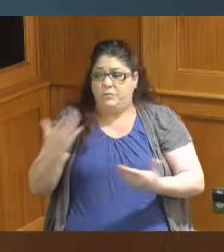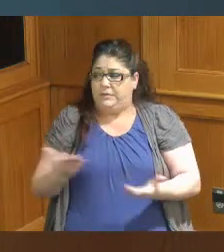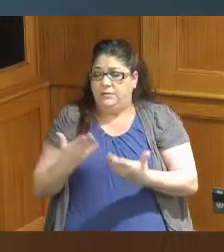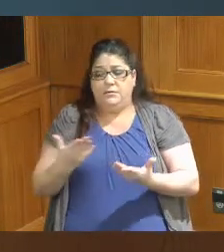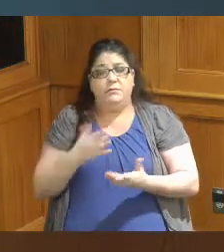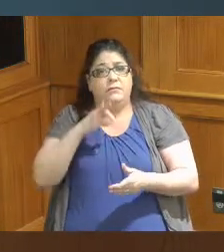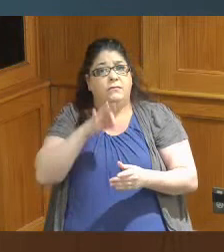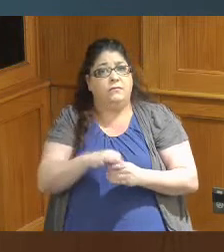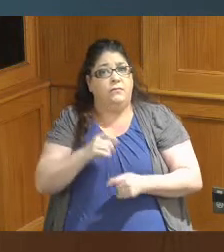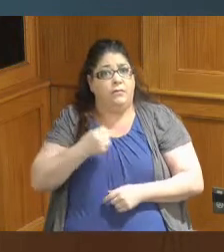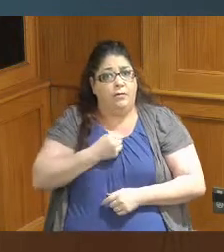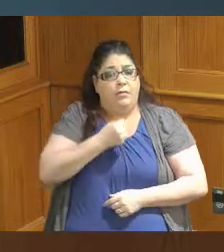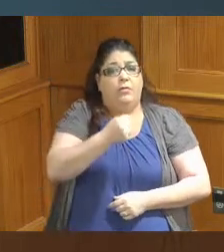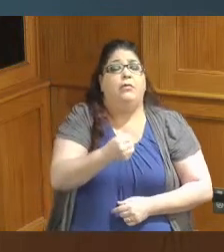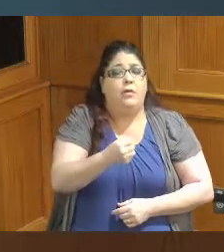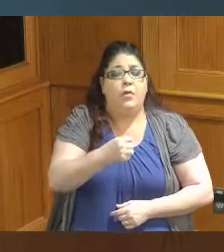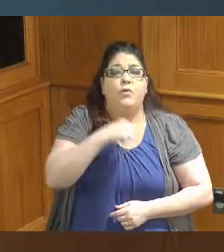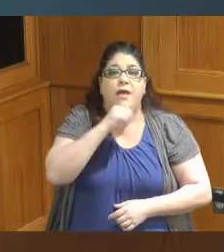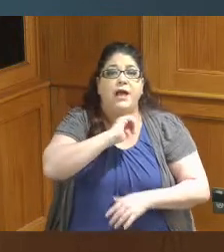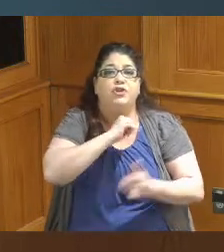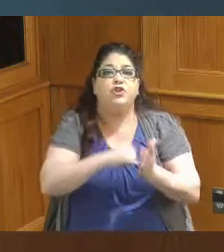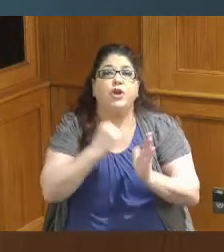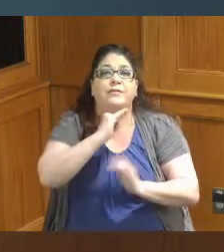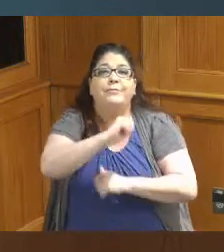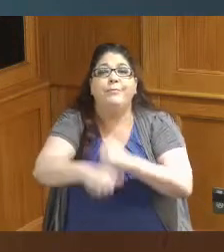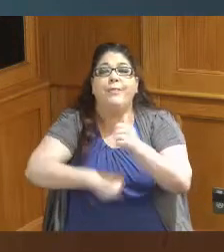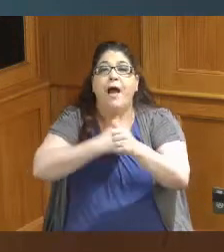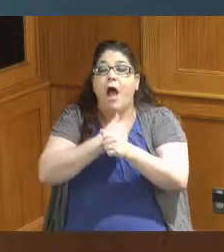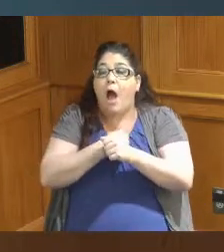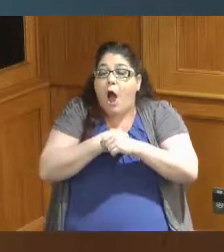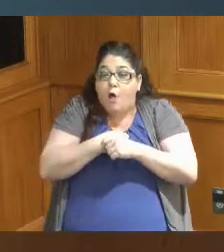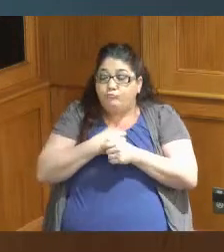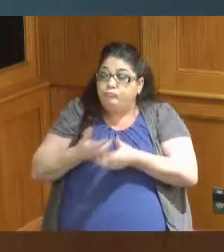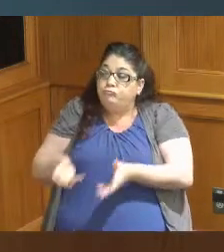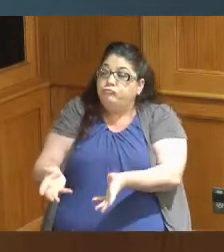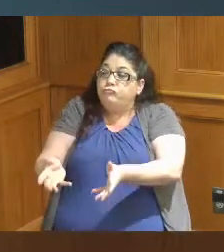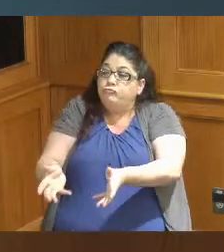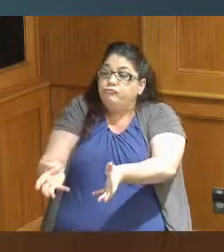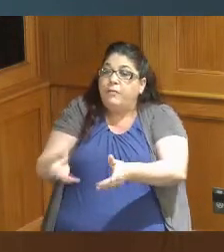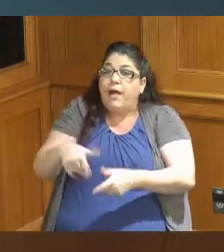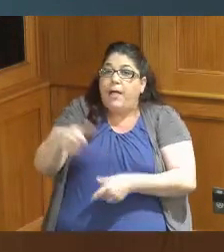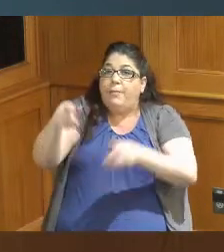doesn't appear that we're just behind and someone else is doing all the talking and the negotiating